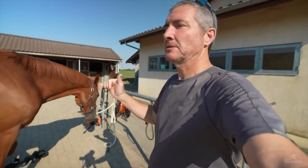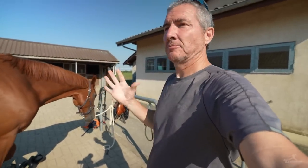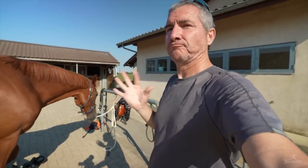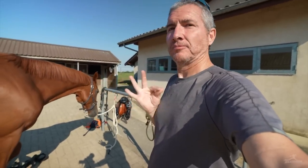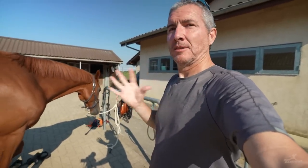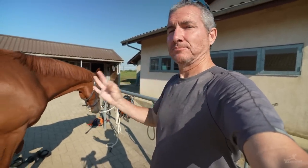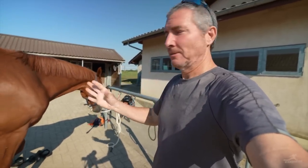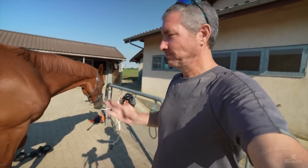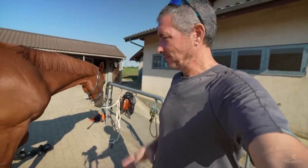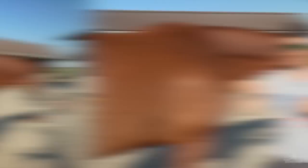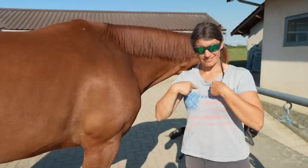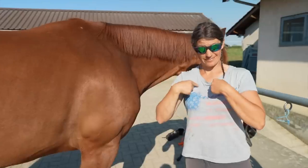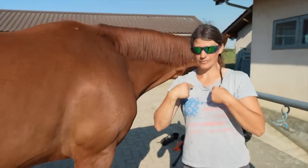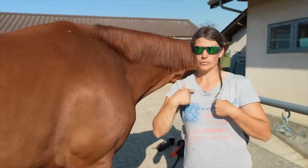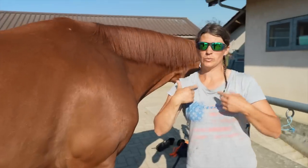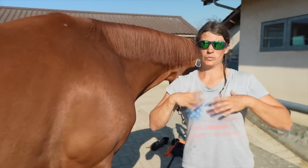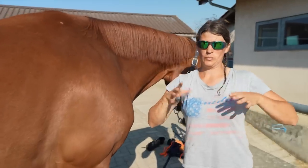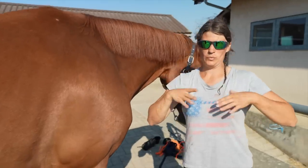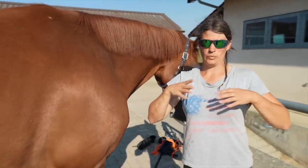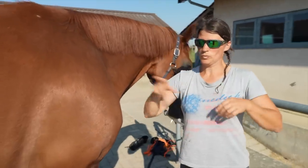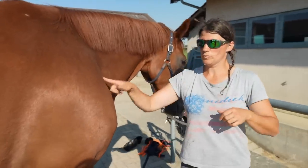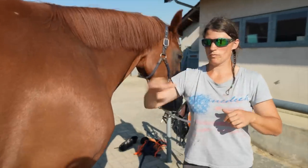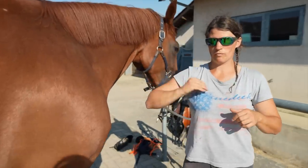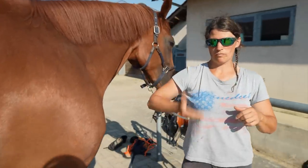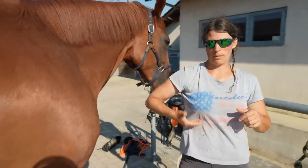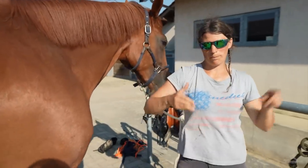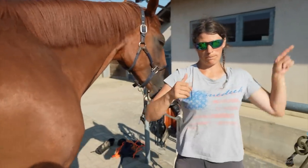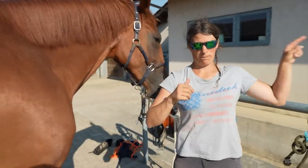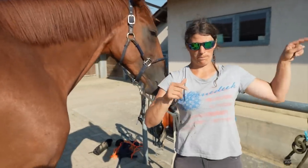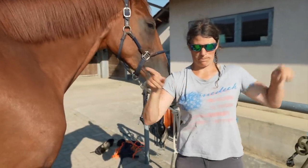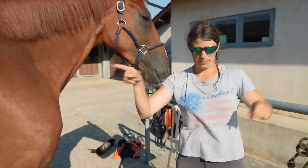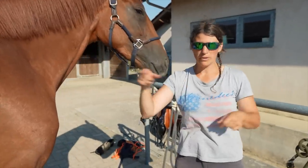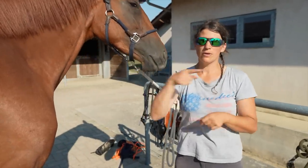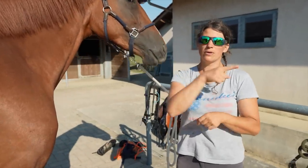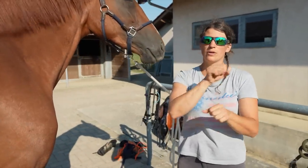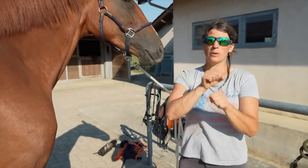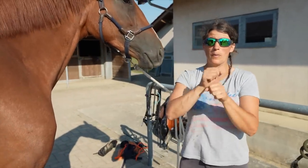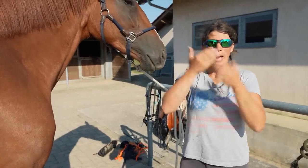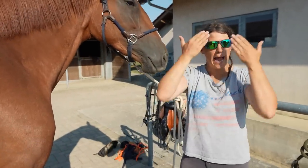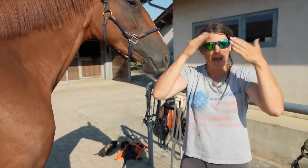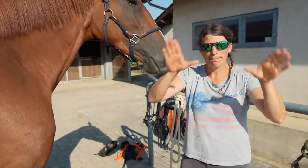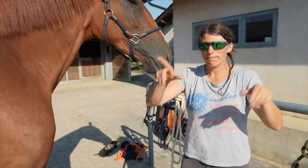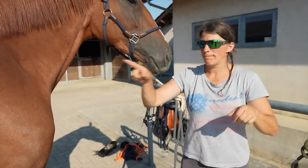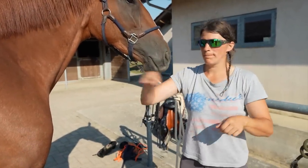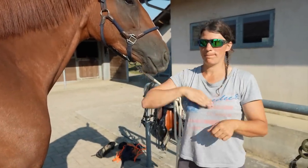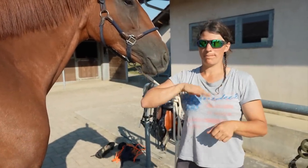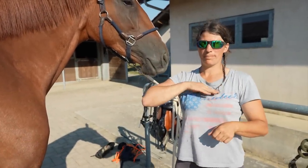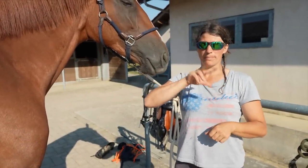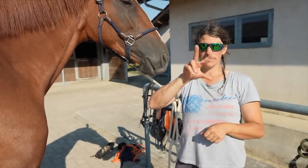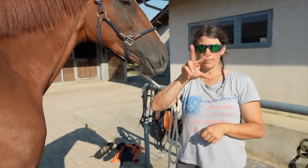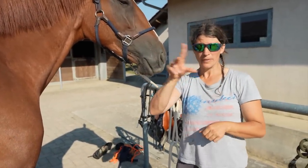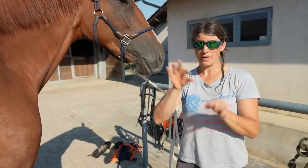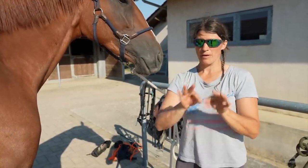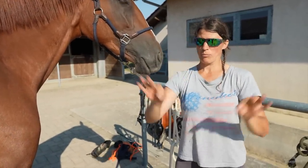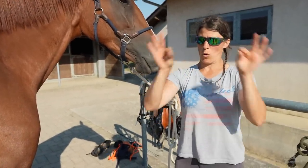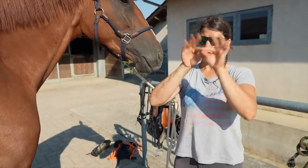There’s a connection. She’s one of the female horses I take care of. She’s three years old.